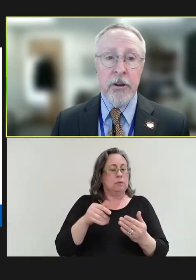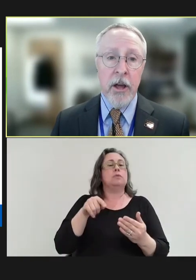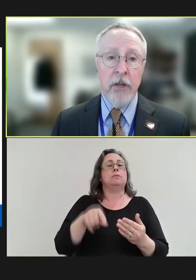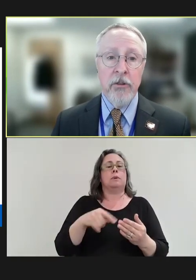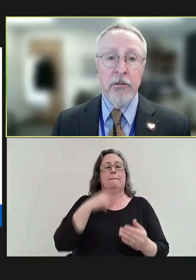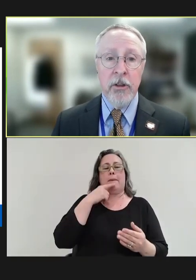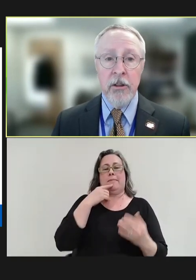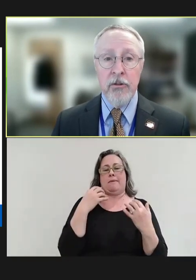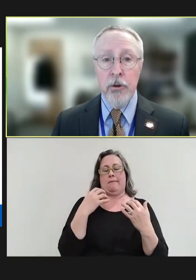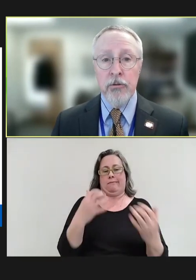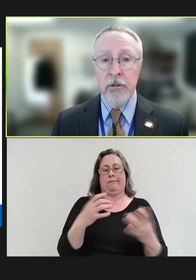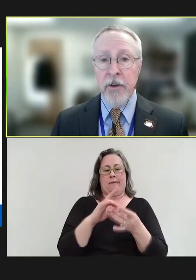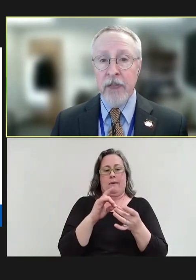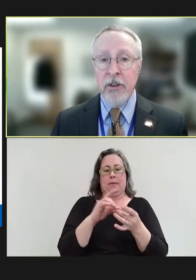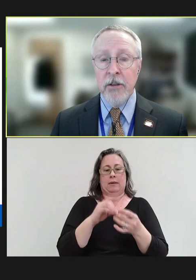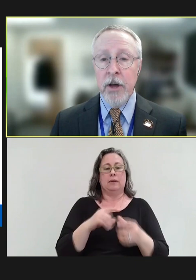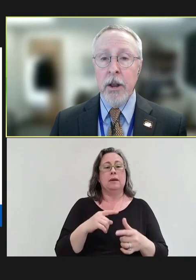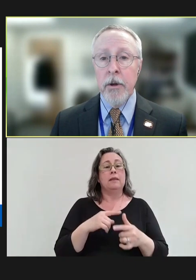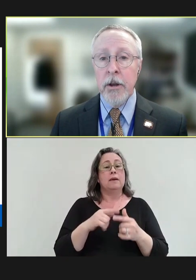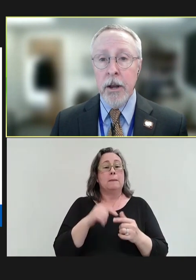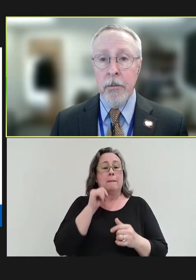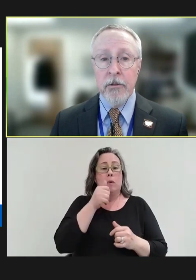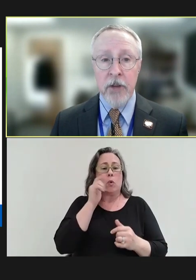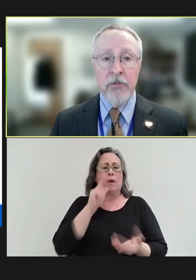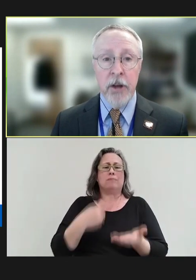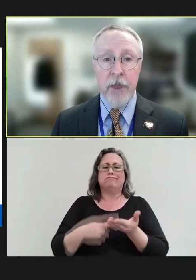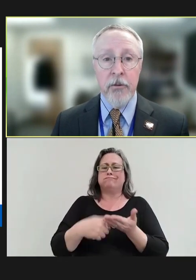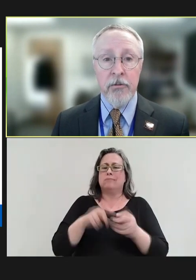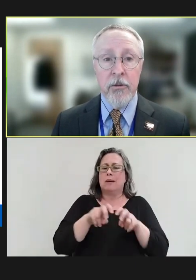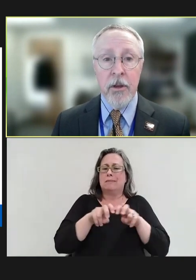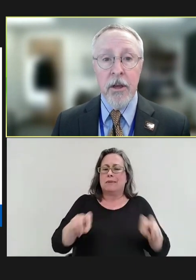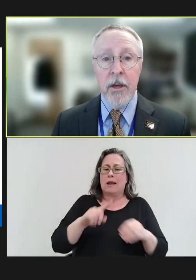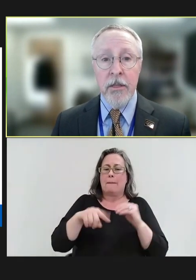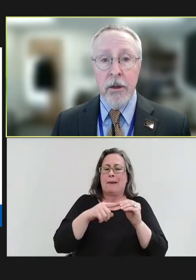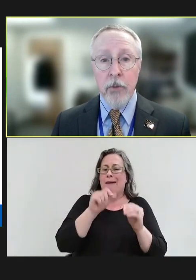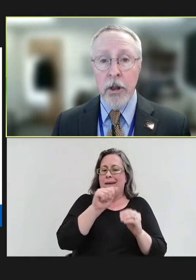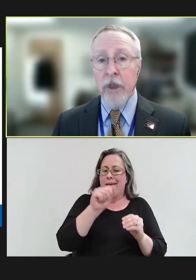intelligence and its use in vaccine development and immunization efforts. Then we'll hear from